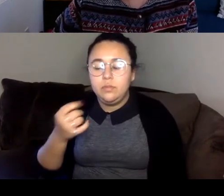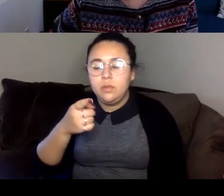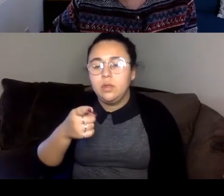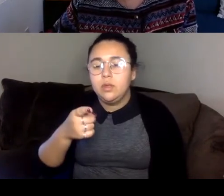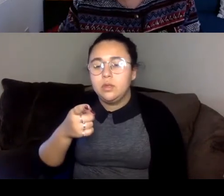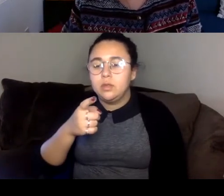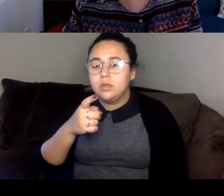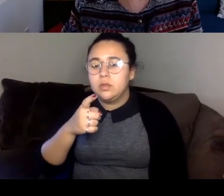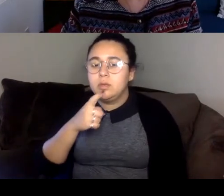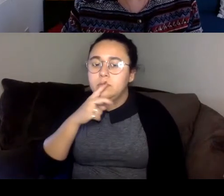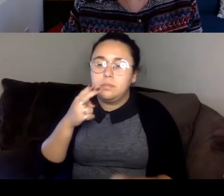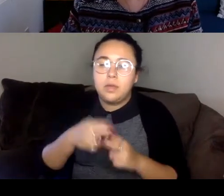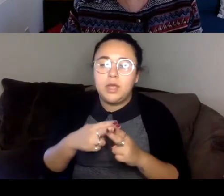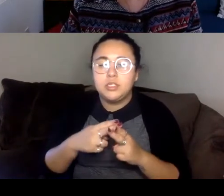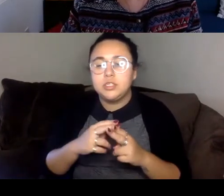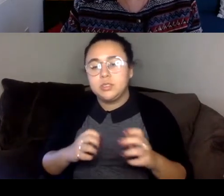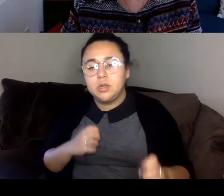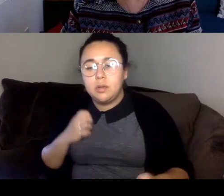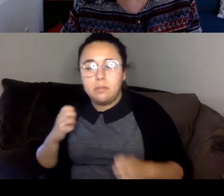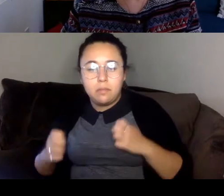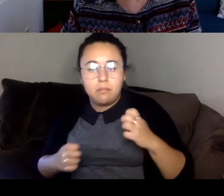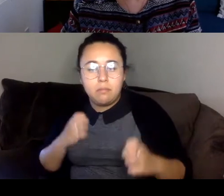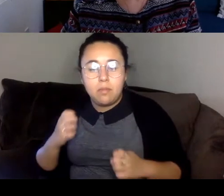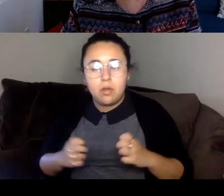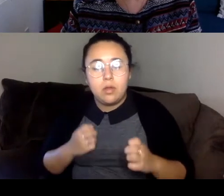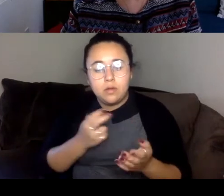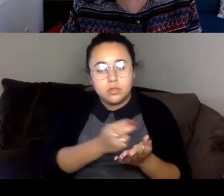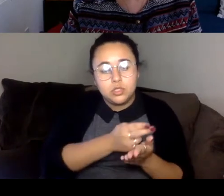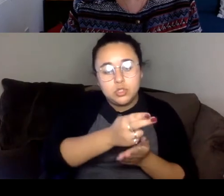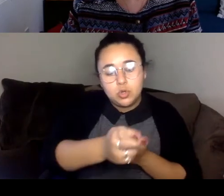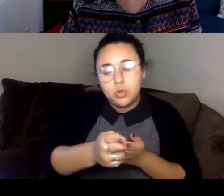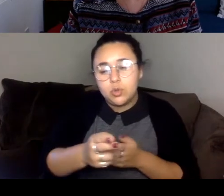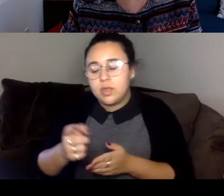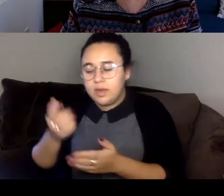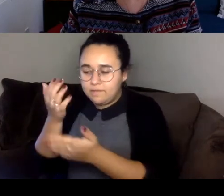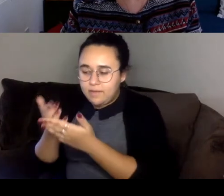versus or and factional factual truth.